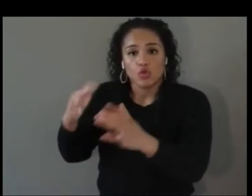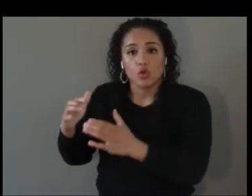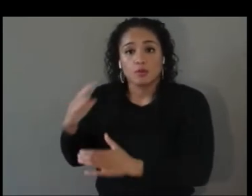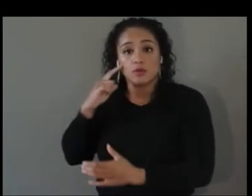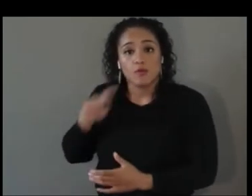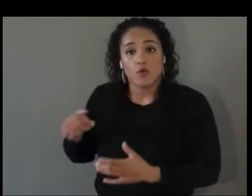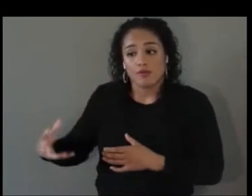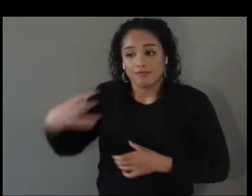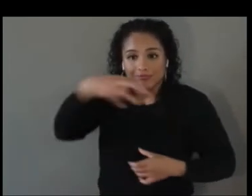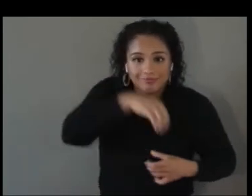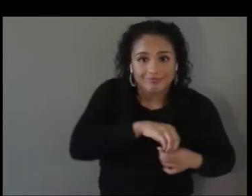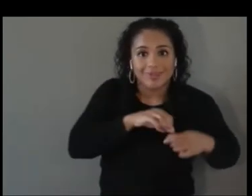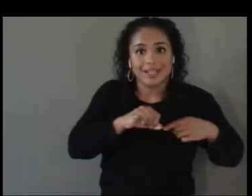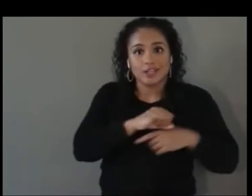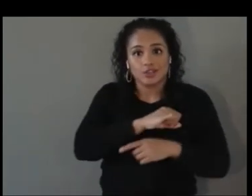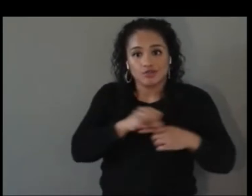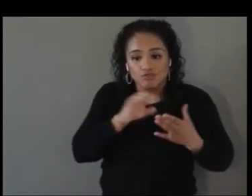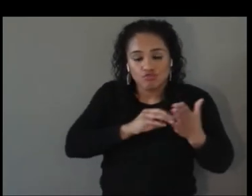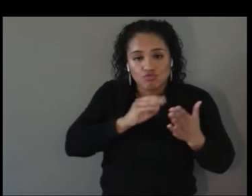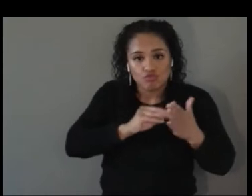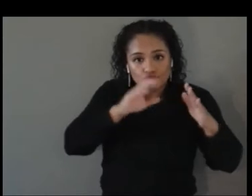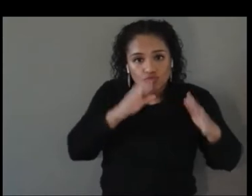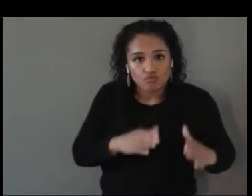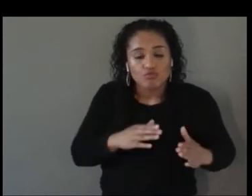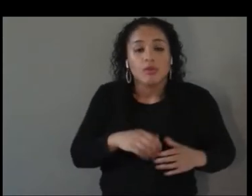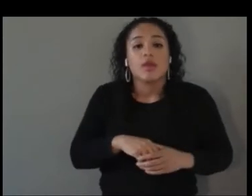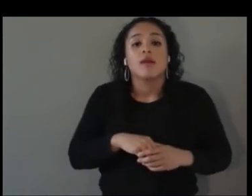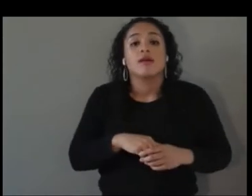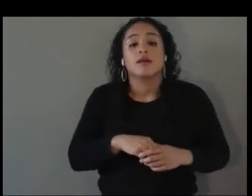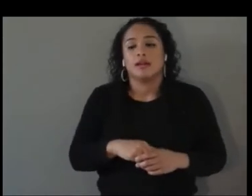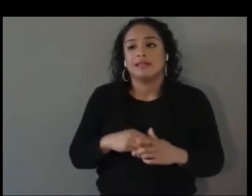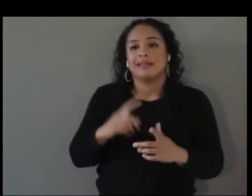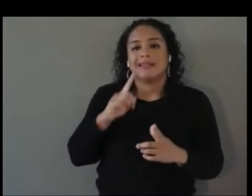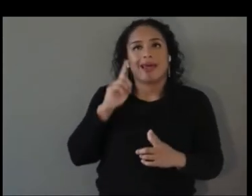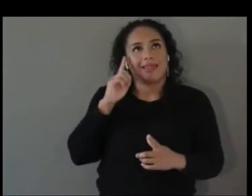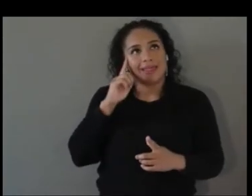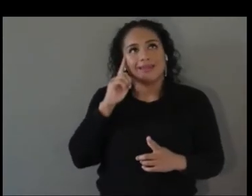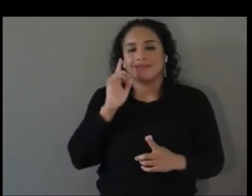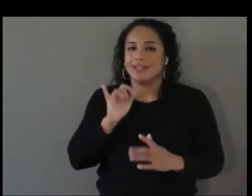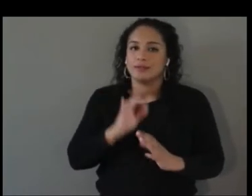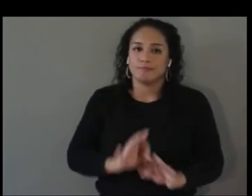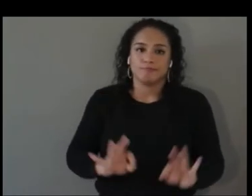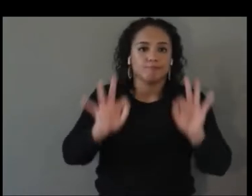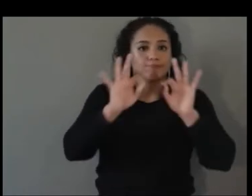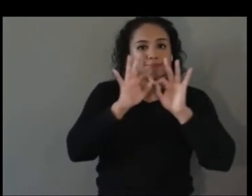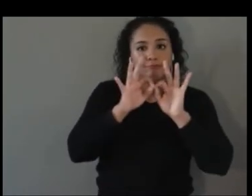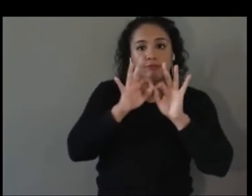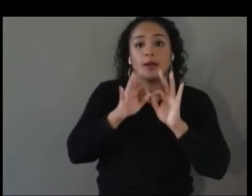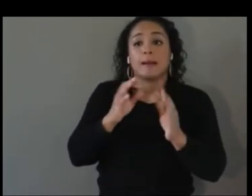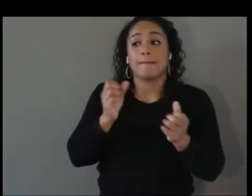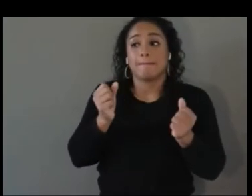people that have oftentimes been excluded from the workplace, especially cutting-edge workplace and